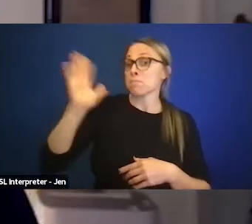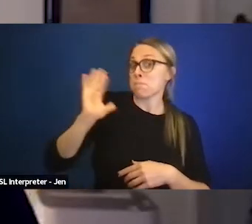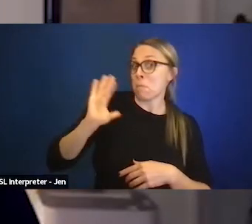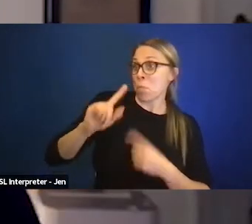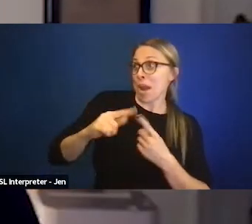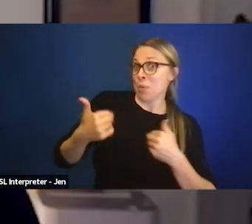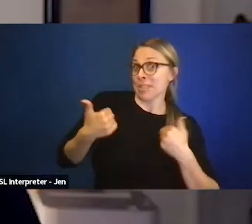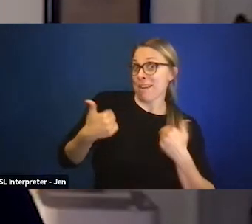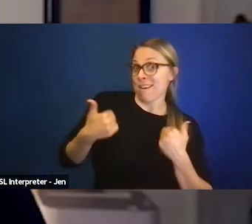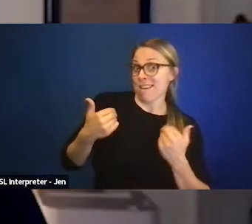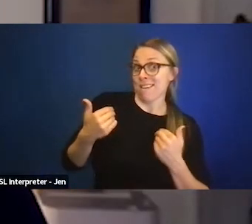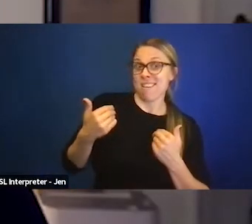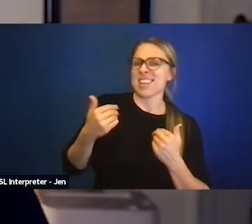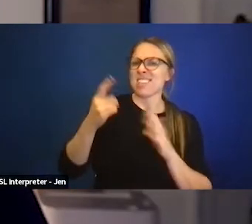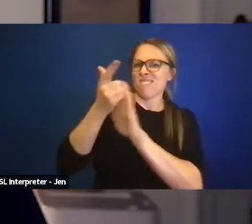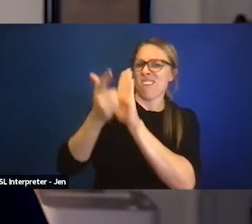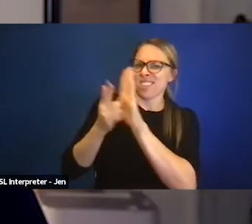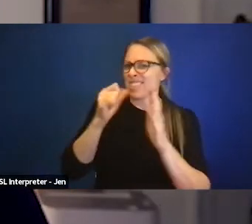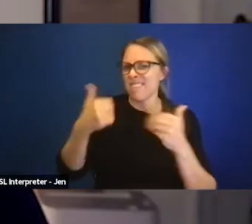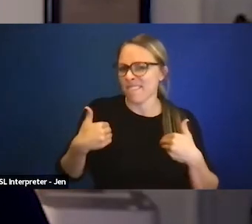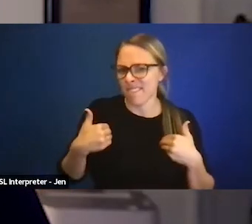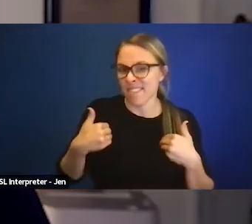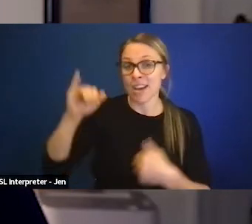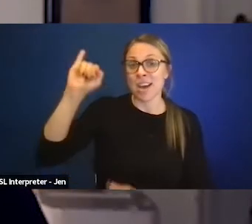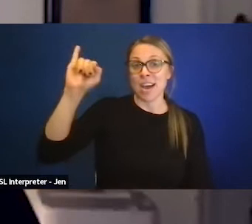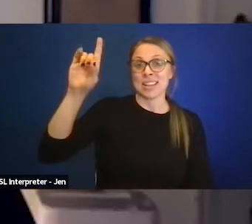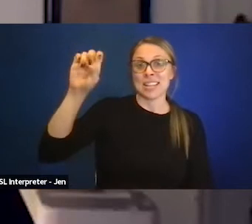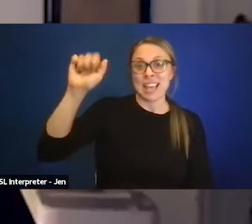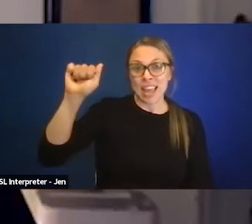When IDEA came about, in 94-142